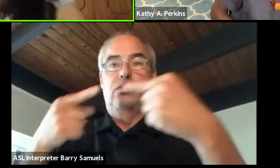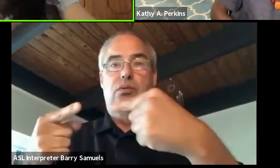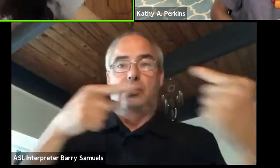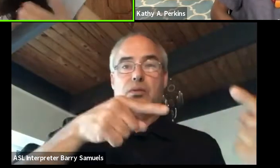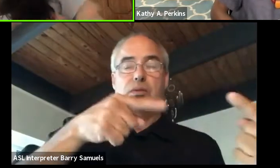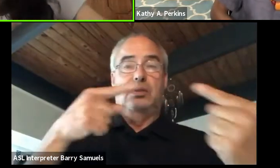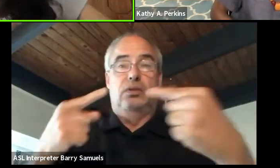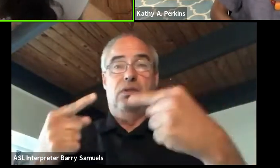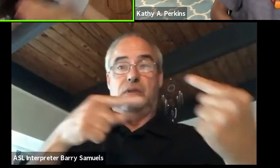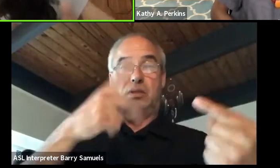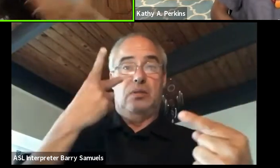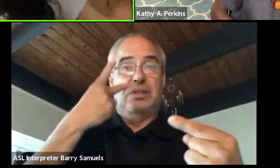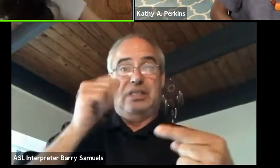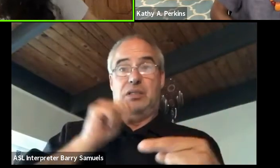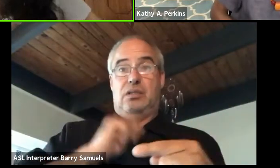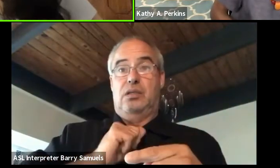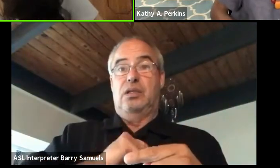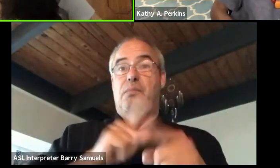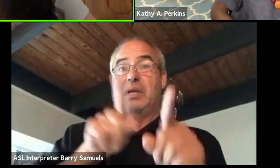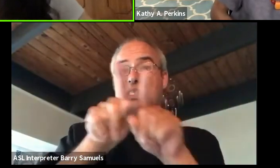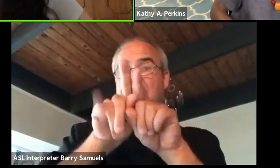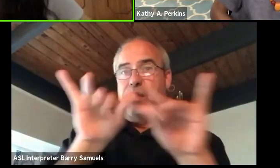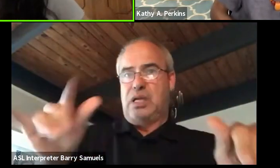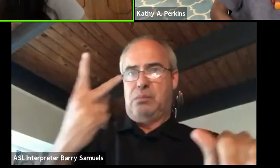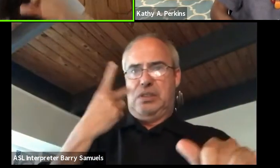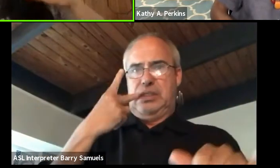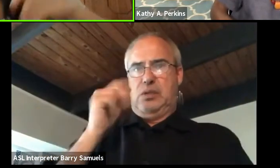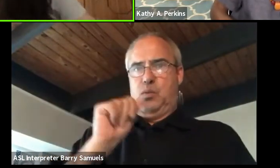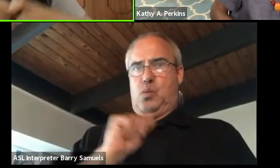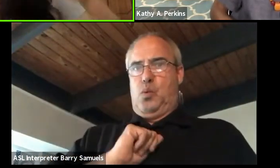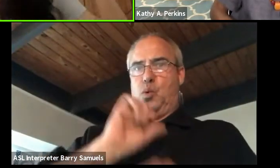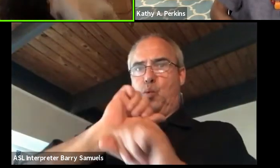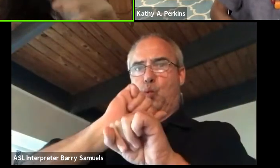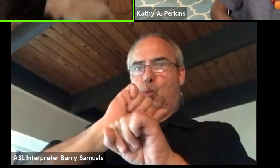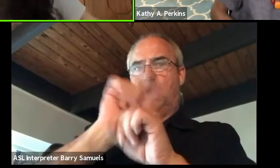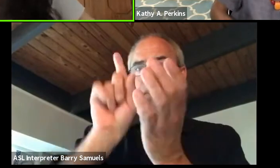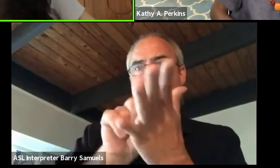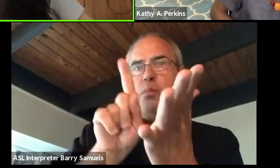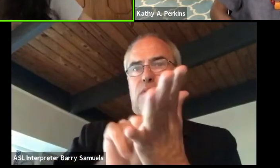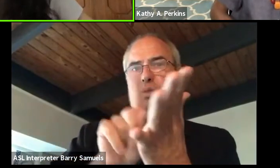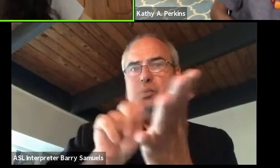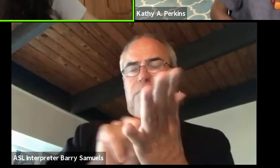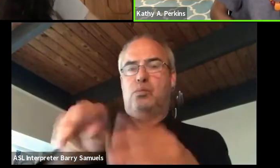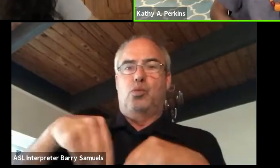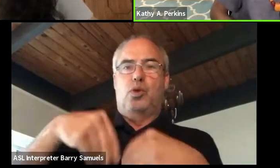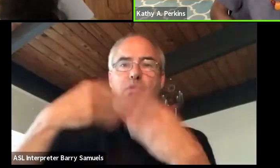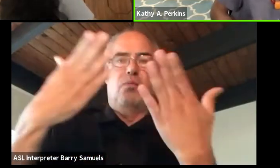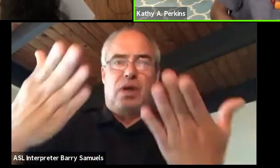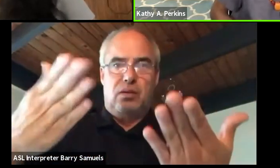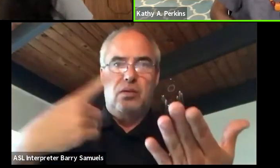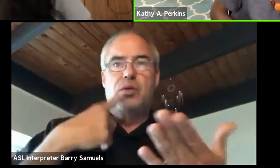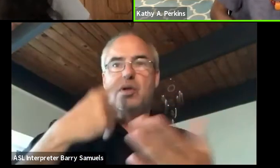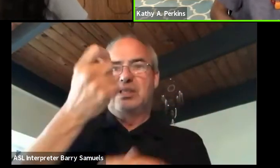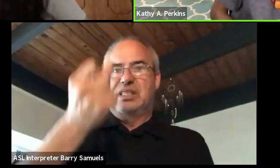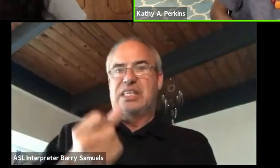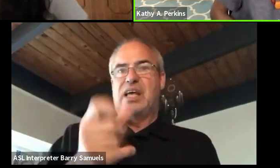and similarly be able to see our own work being published that can be presented in our own context. In many ways, arguably,